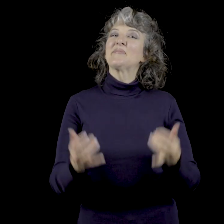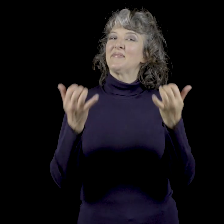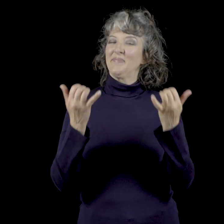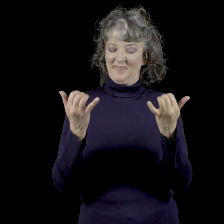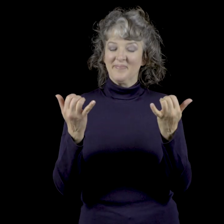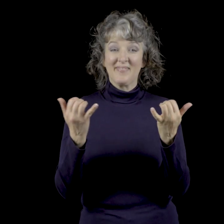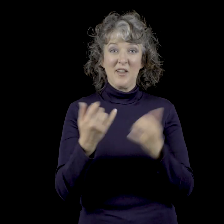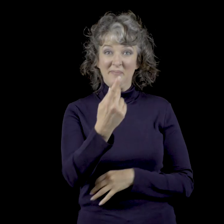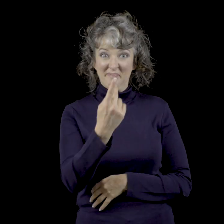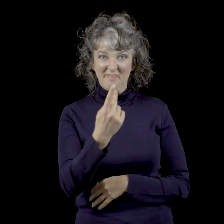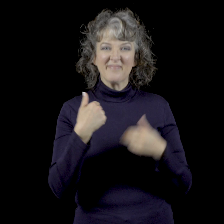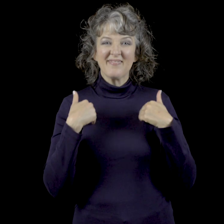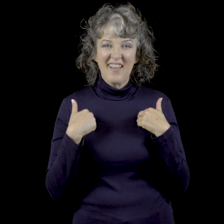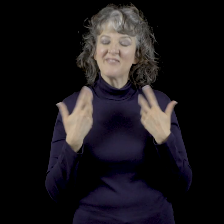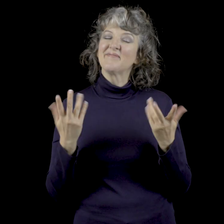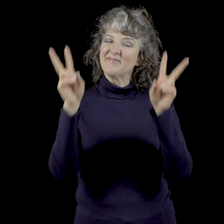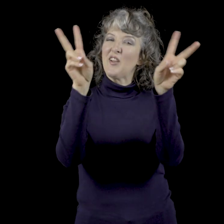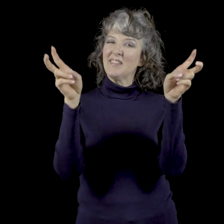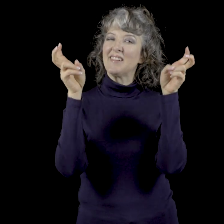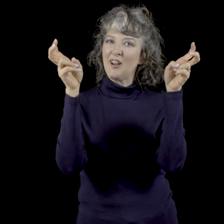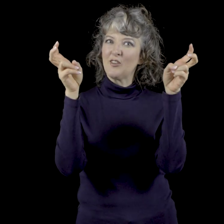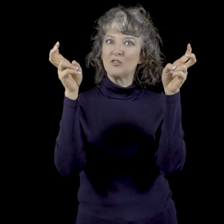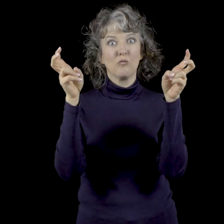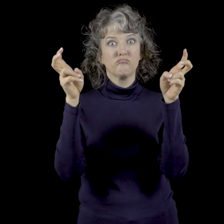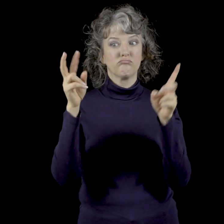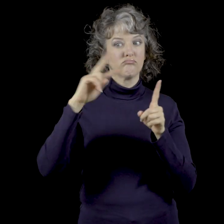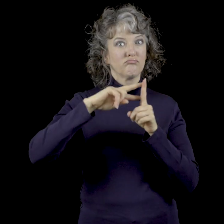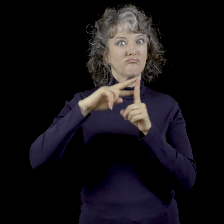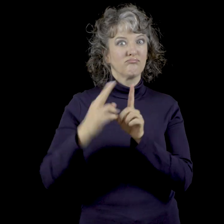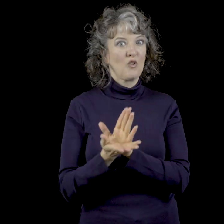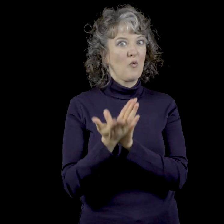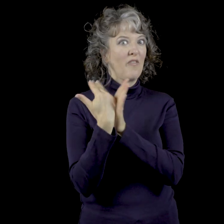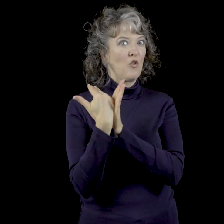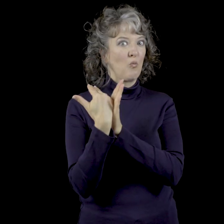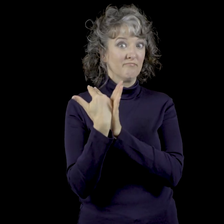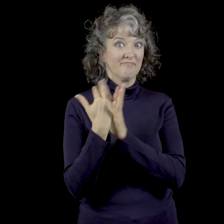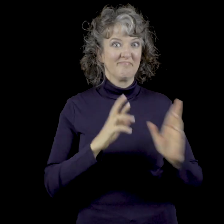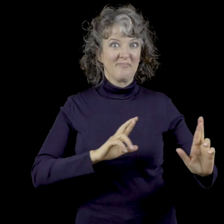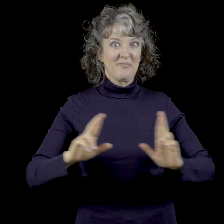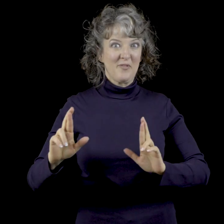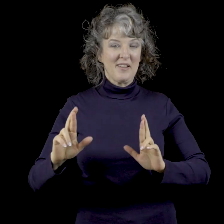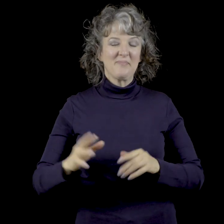We have our theme. So let start with some vocabulary reviews. Set?